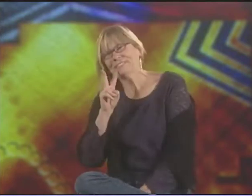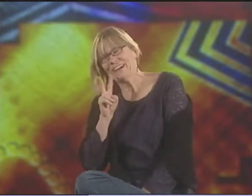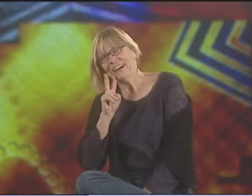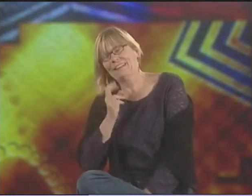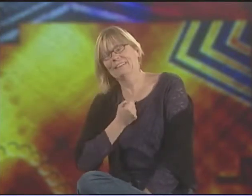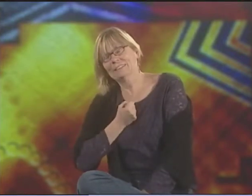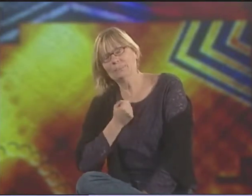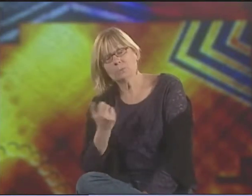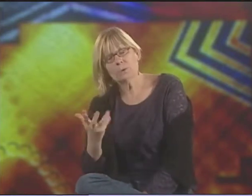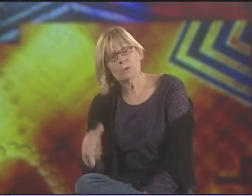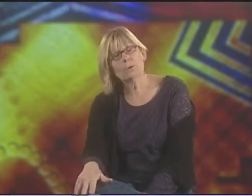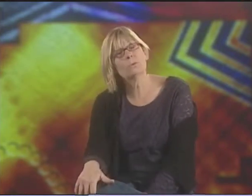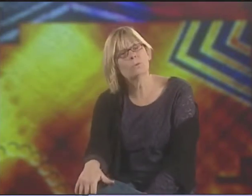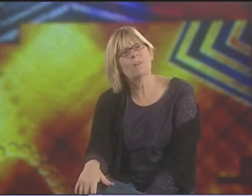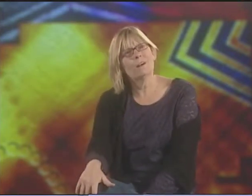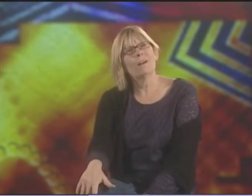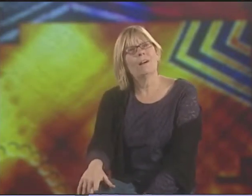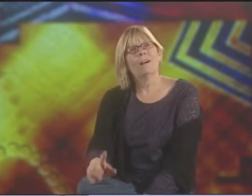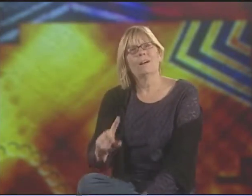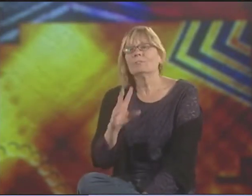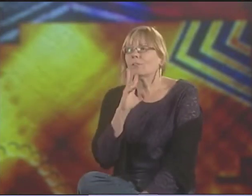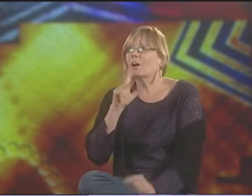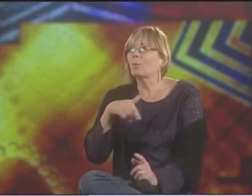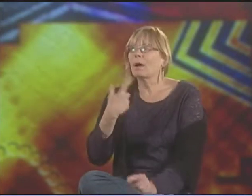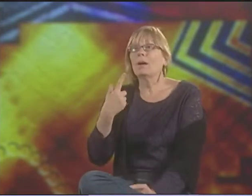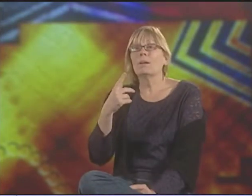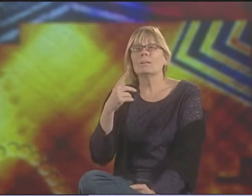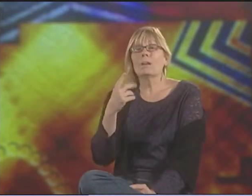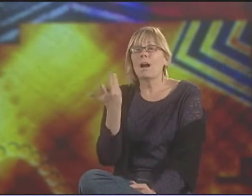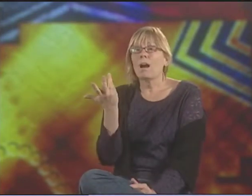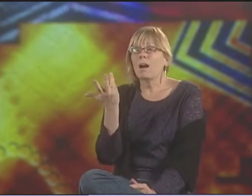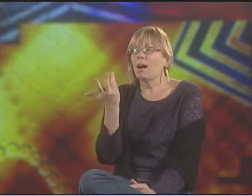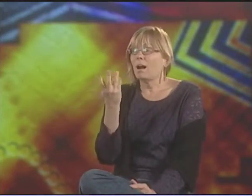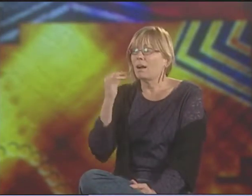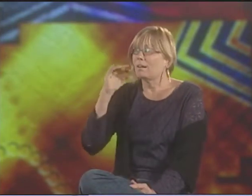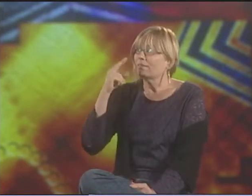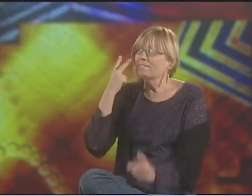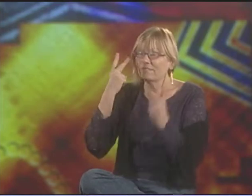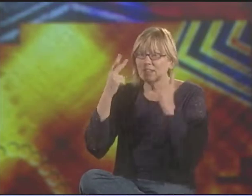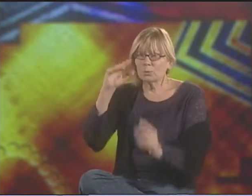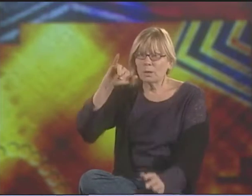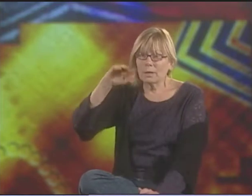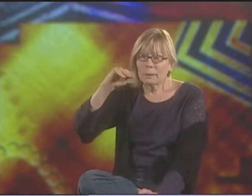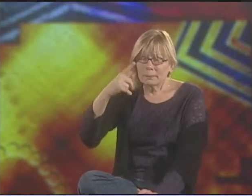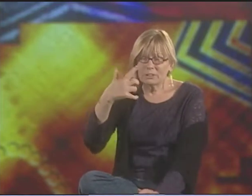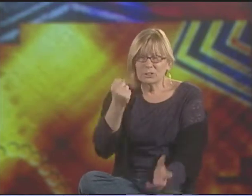CLAYTON VALLI HAS A POEM ALSO THAT ELLA PERFORMED, ACTUALLY, A COUPLE OF TIMES.